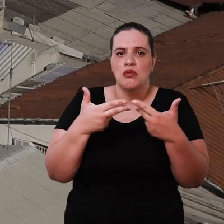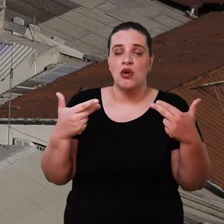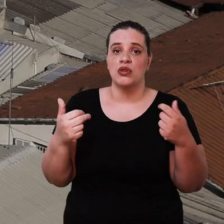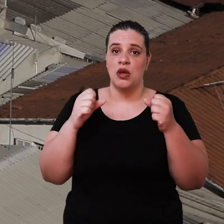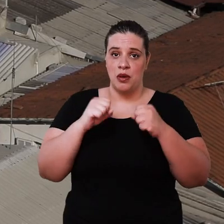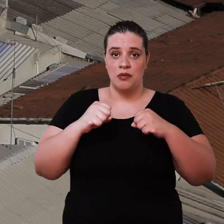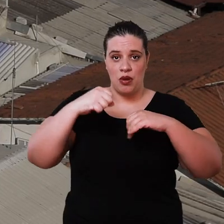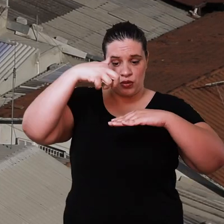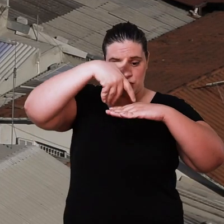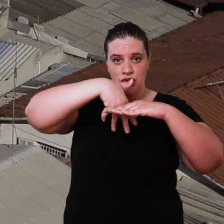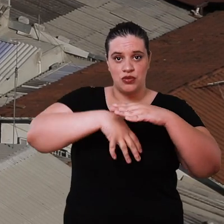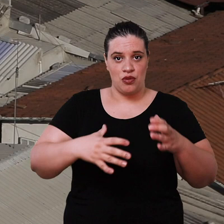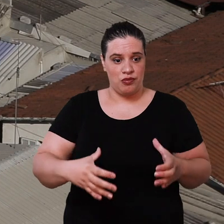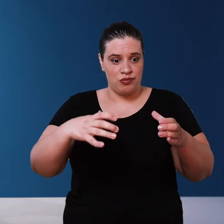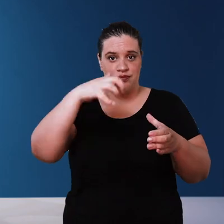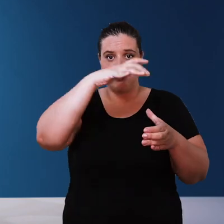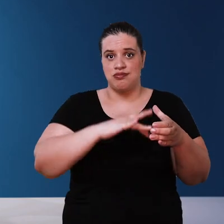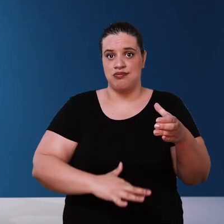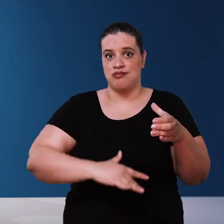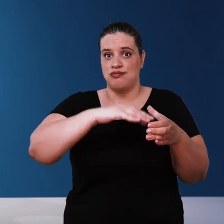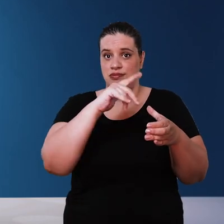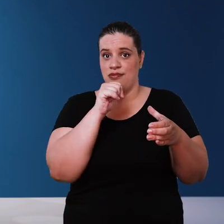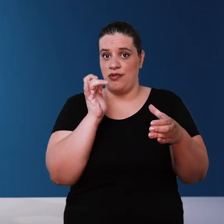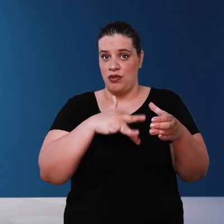can be carried to our exteriors. but this water can contain several